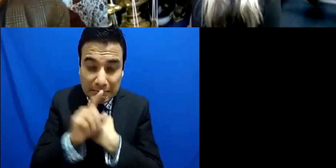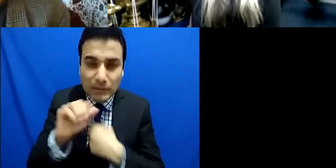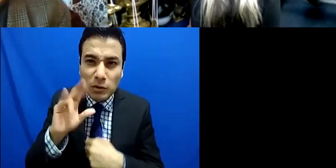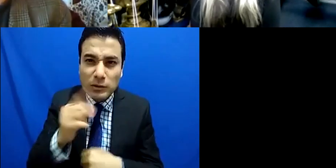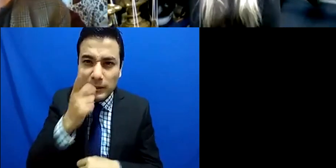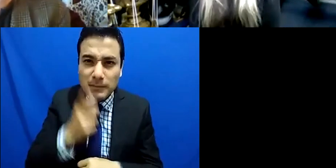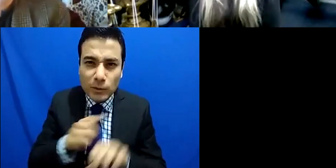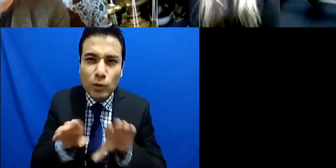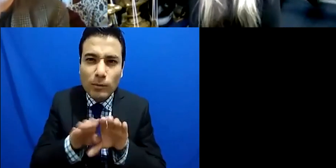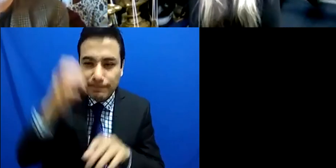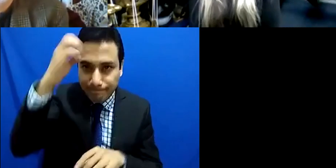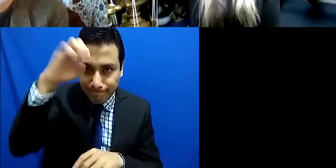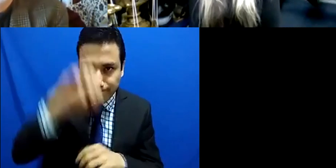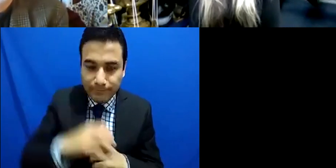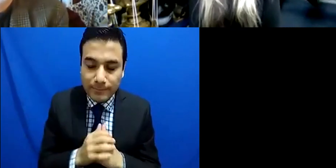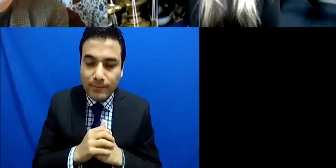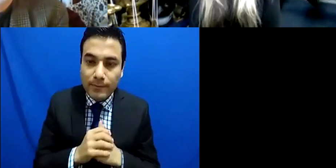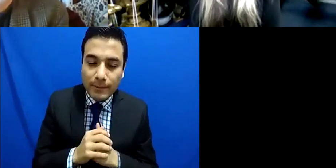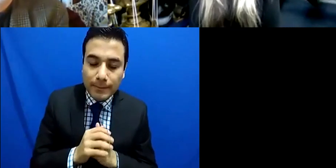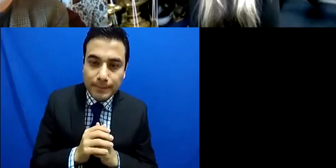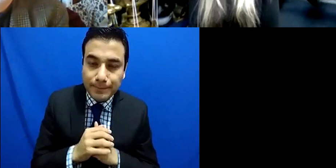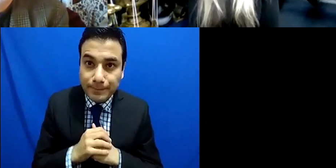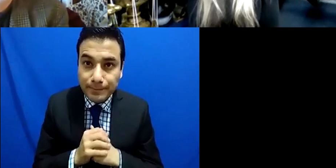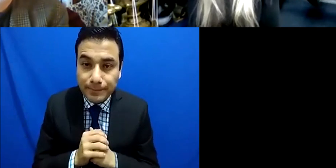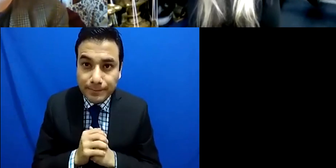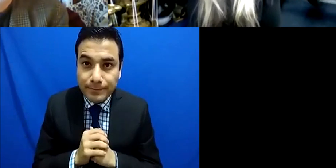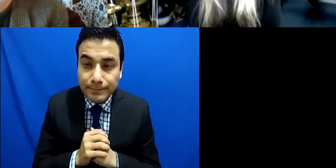The people at the academy were actually very supportive